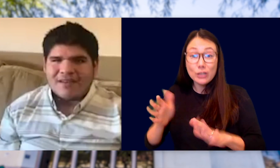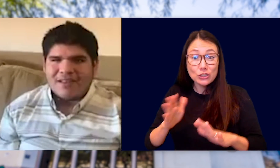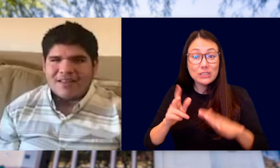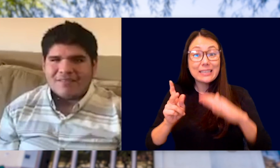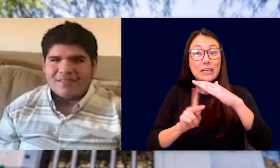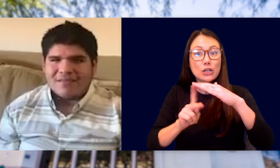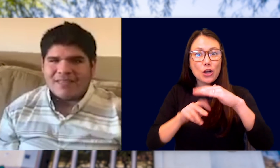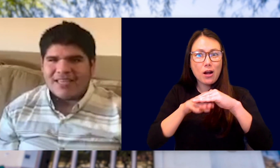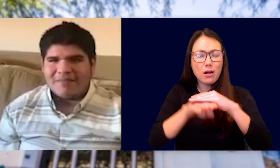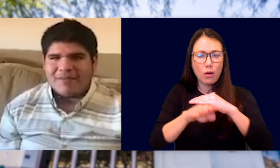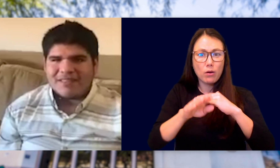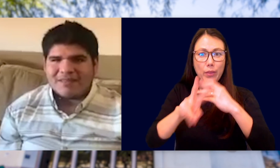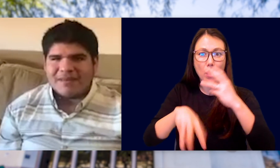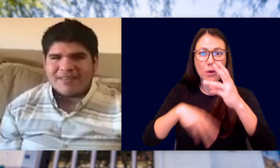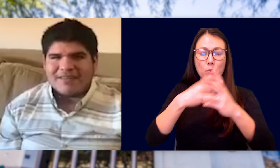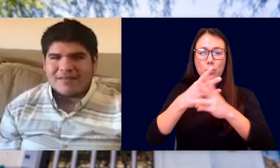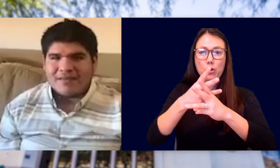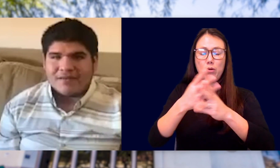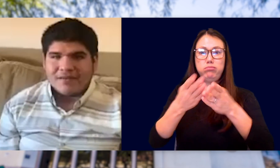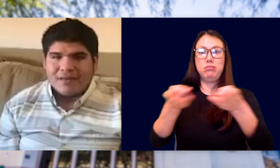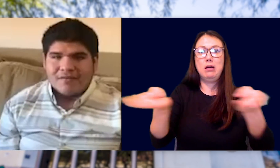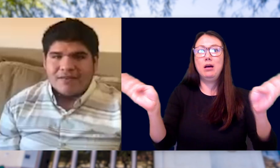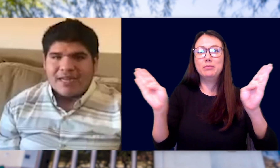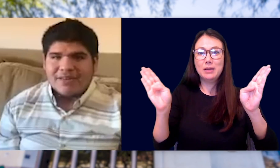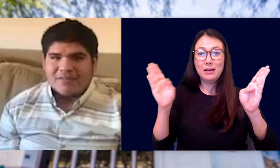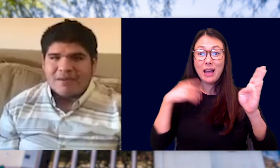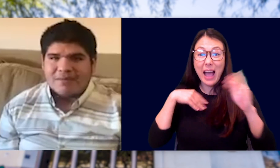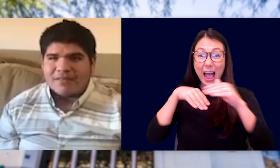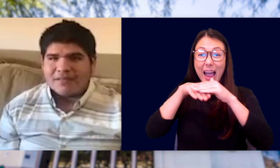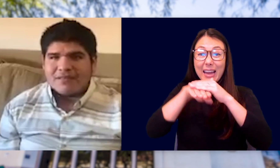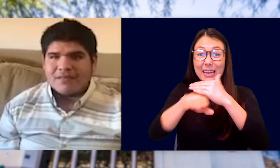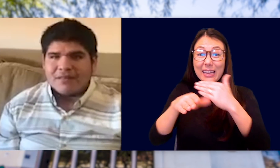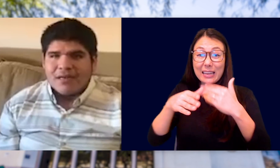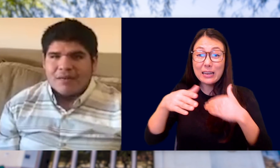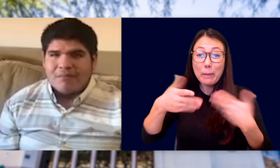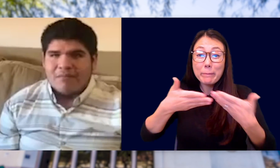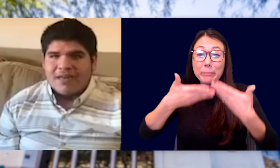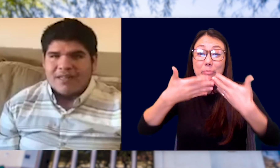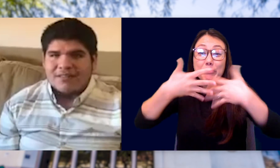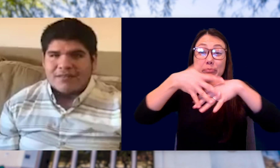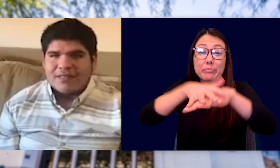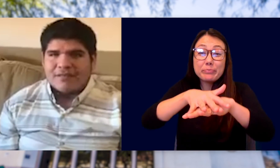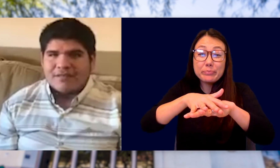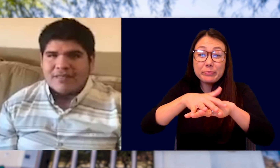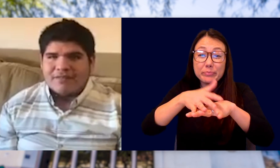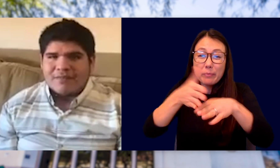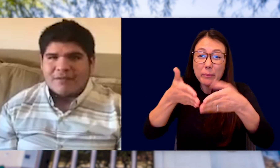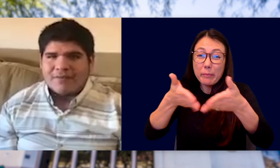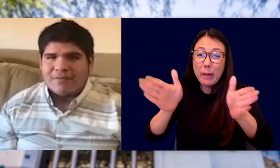AND THE WORLD BECAME MUCH BIGGER. WHEN I ENTERED PUBLIC SCHOOL MY KNOWLEDGE ONLY GREW EVEN MORE.